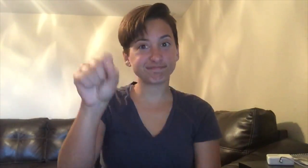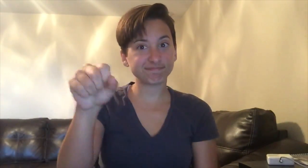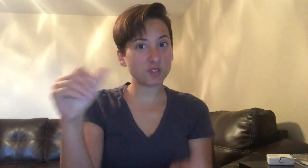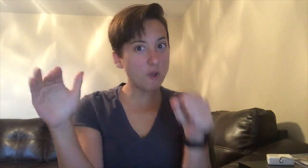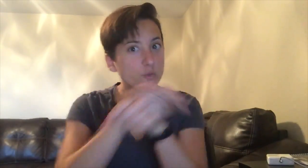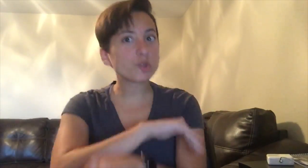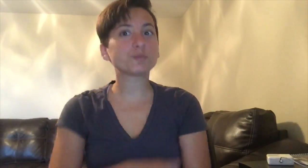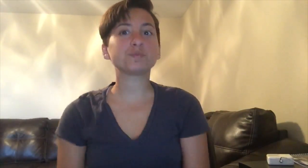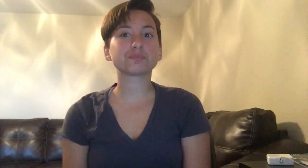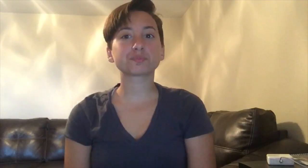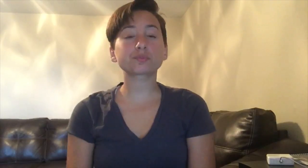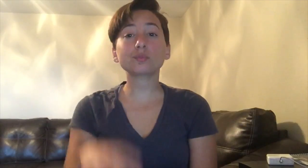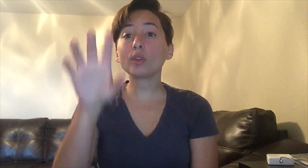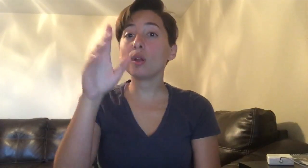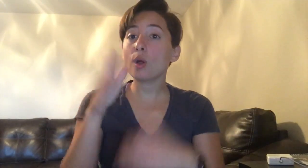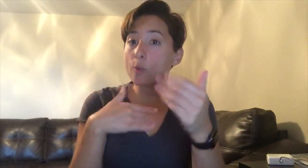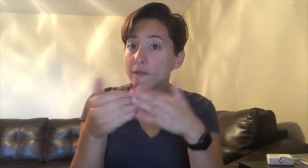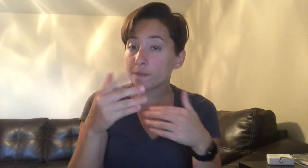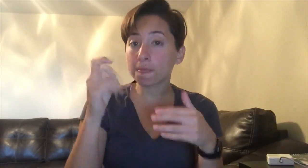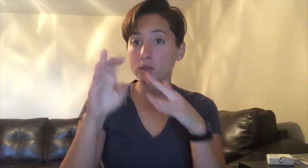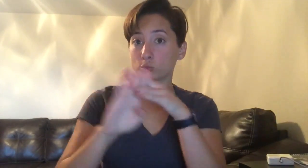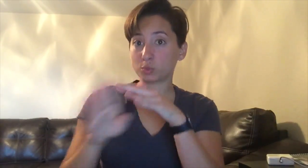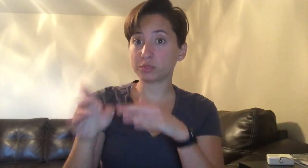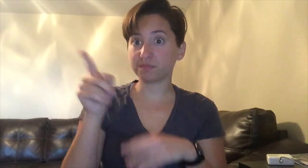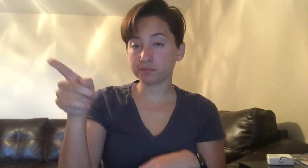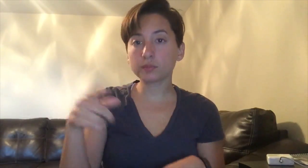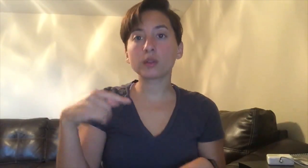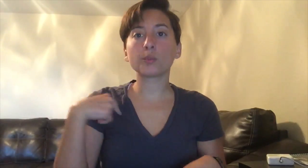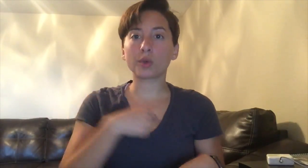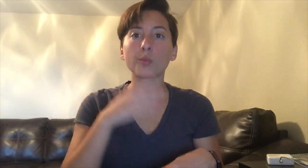However we will have lots of activities that require materials.